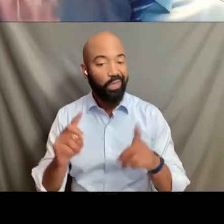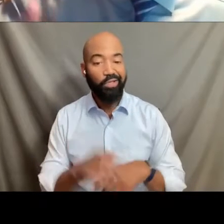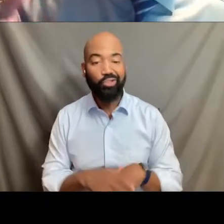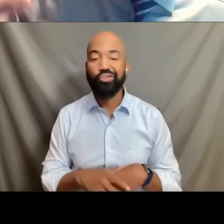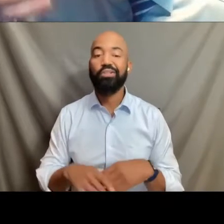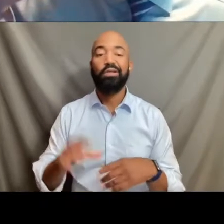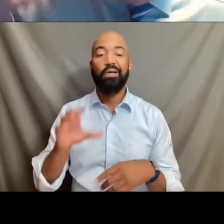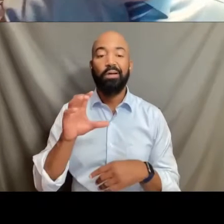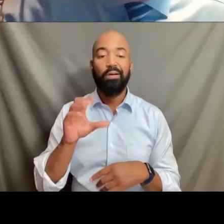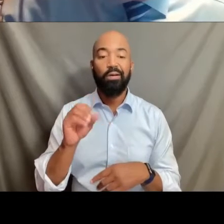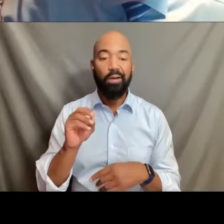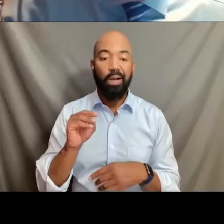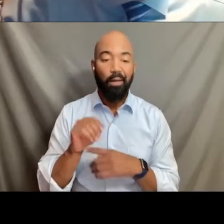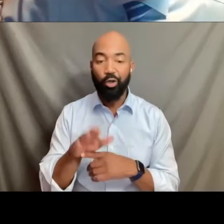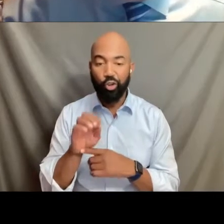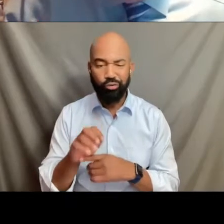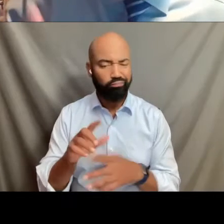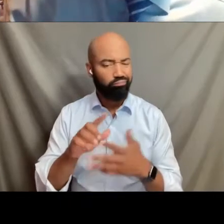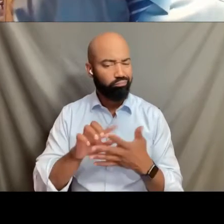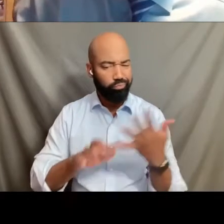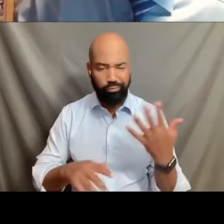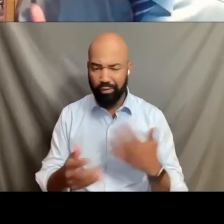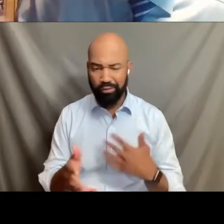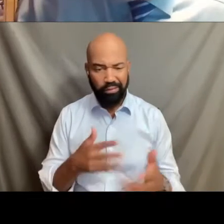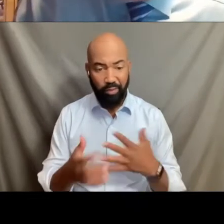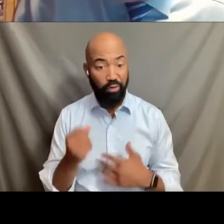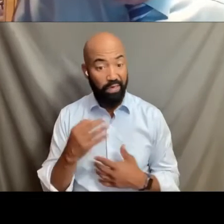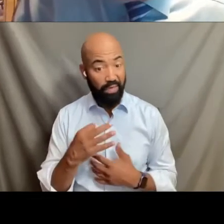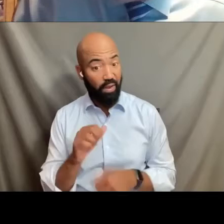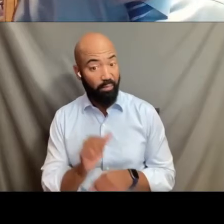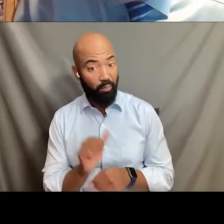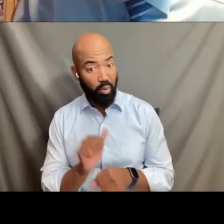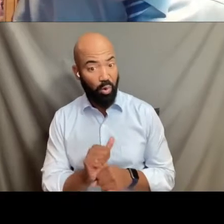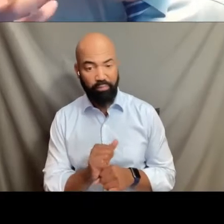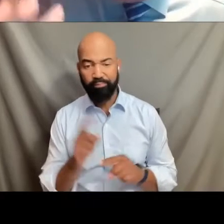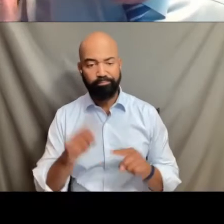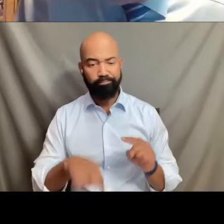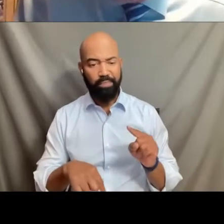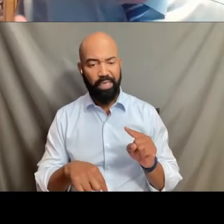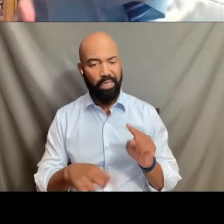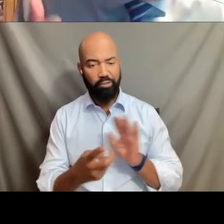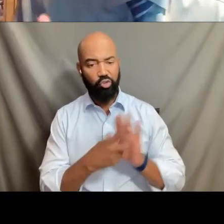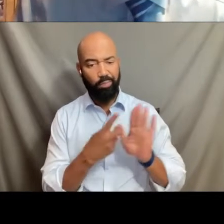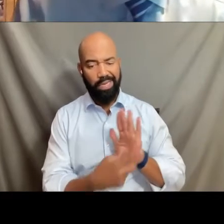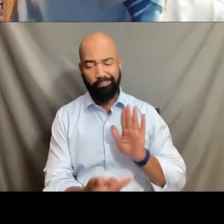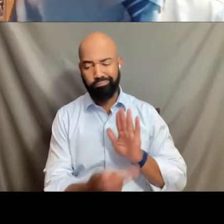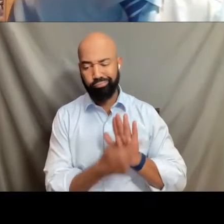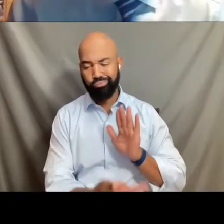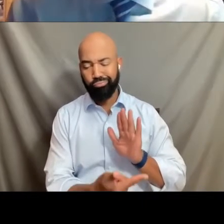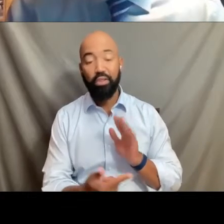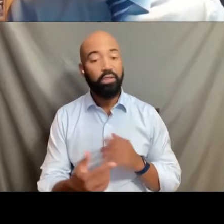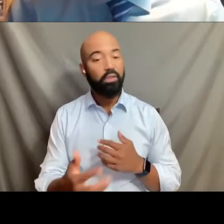I cannot engage in any discrimination based upon those immutable characteristics, including transgender status.